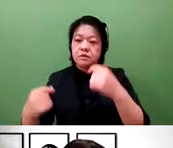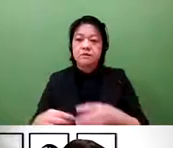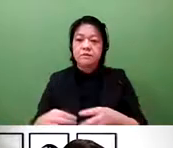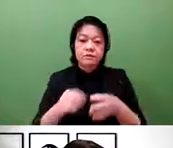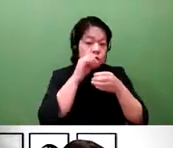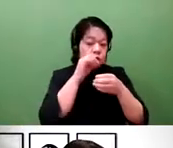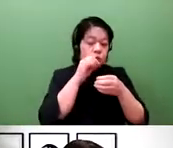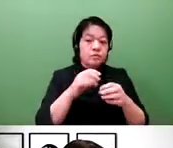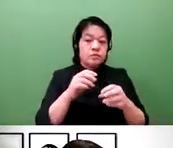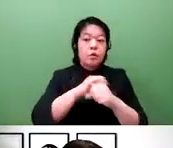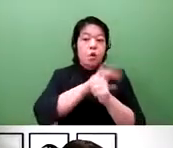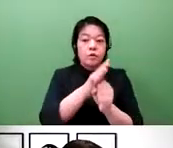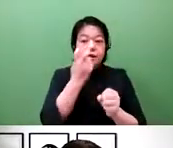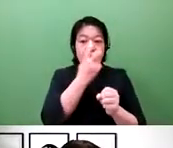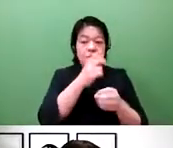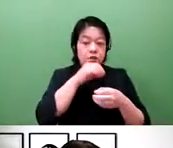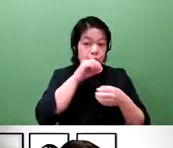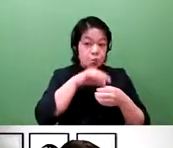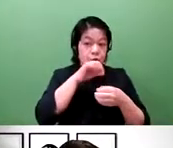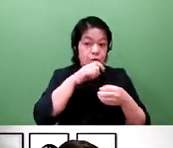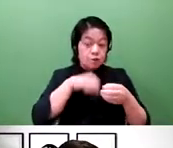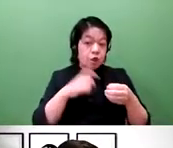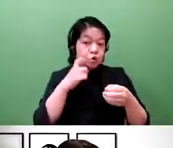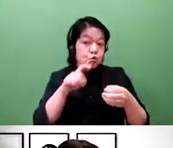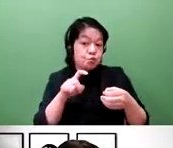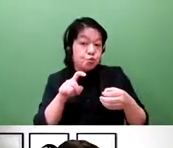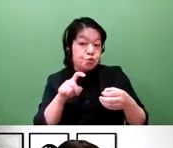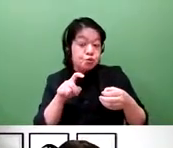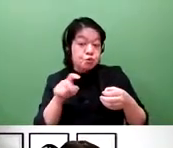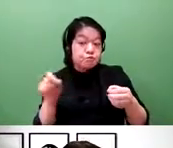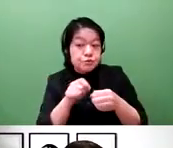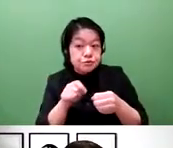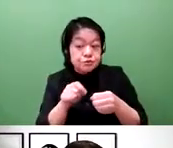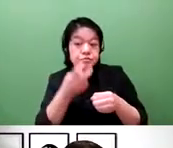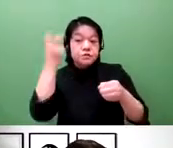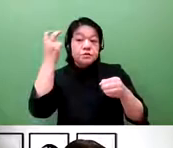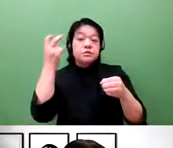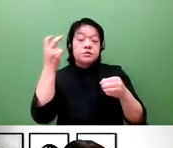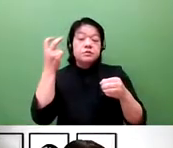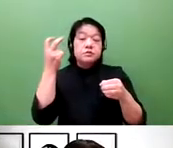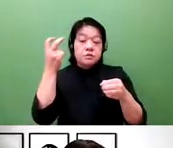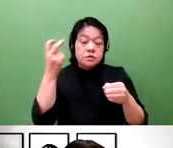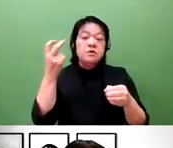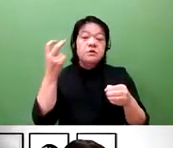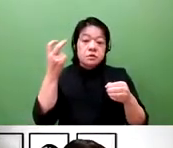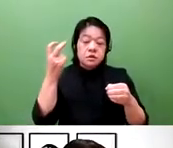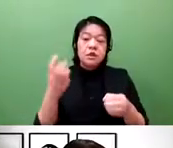by which to detect the new coronavirus from just one saliva sample in a mere 10 minutes.